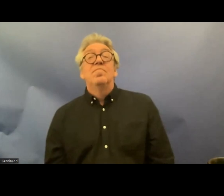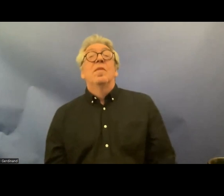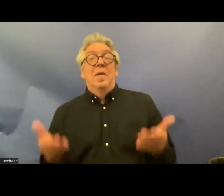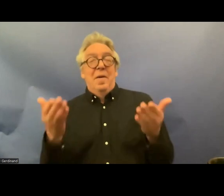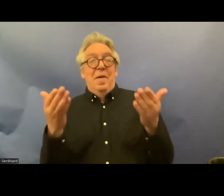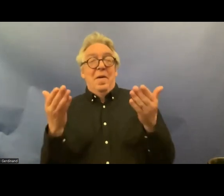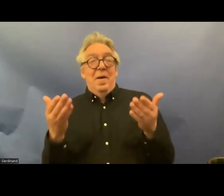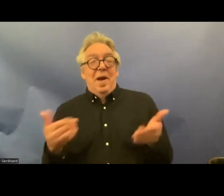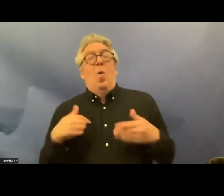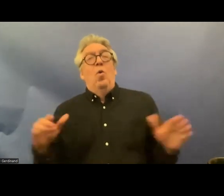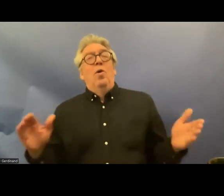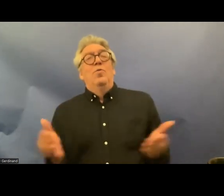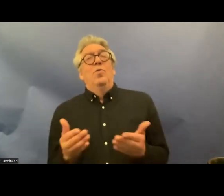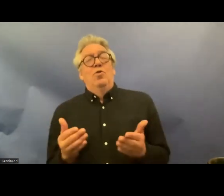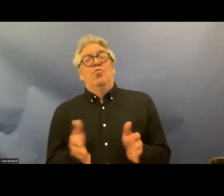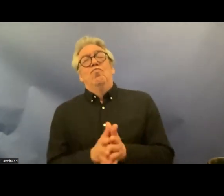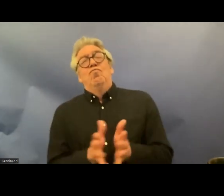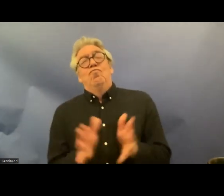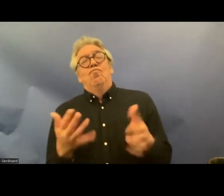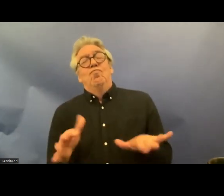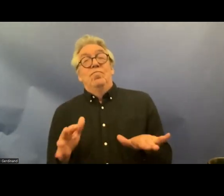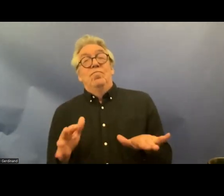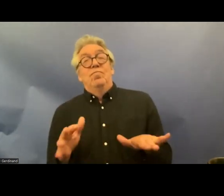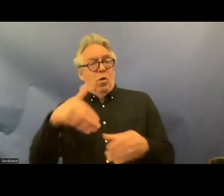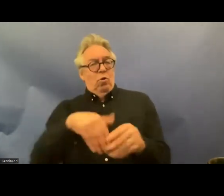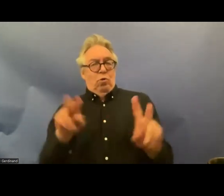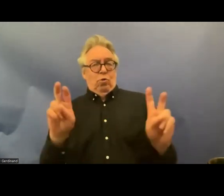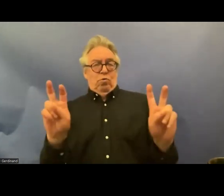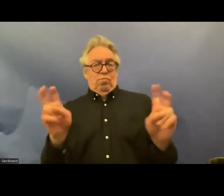webinar today so as we all know the convention on the rights of persons with